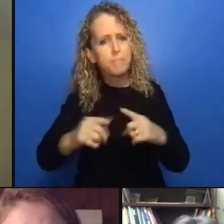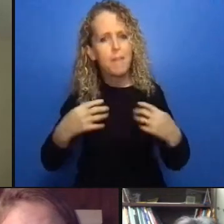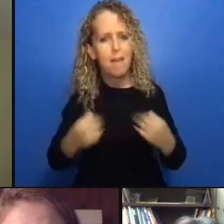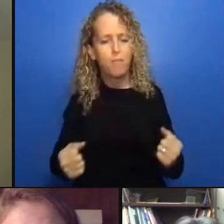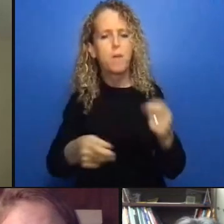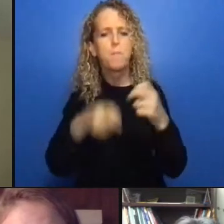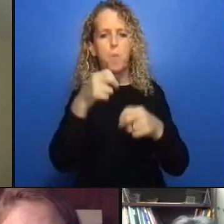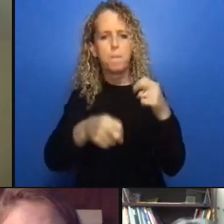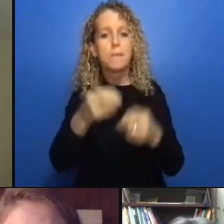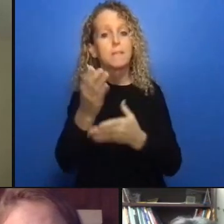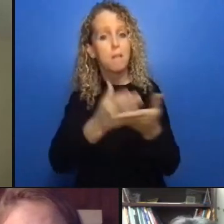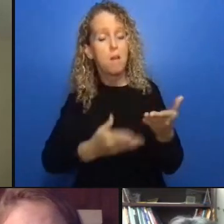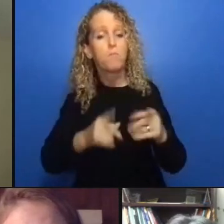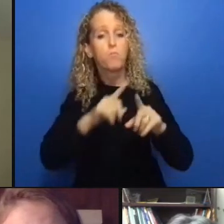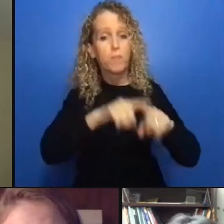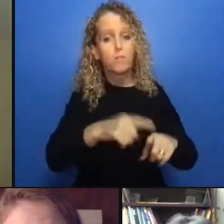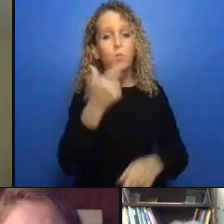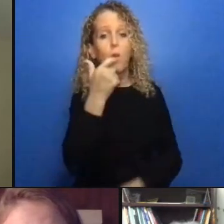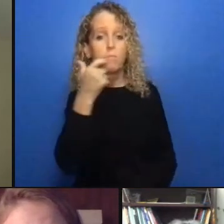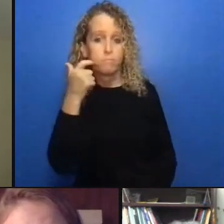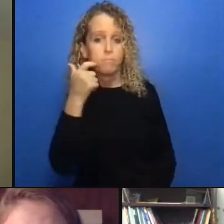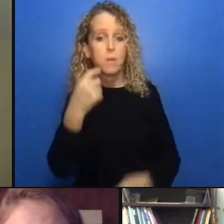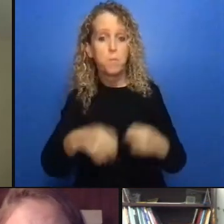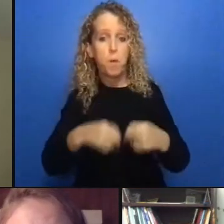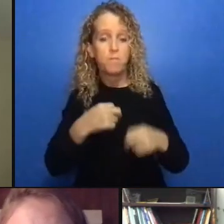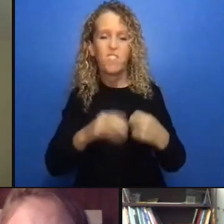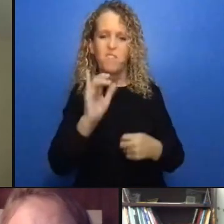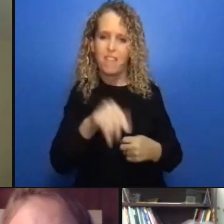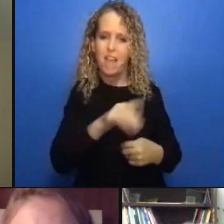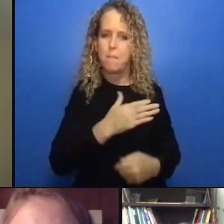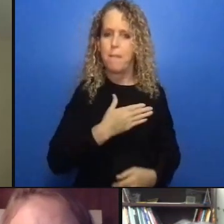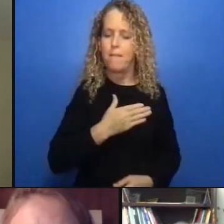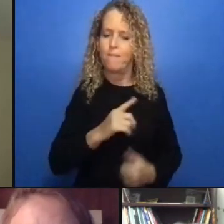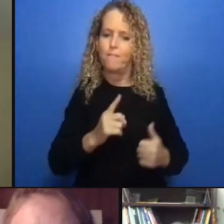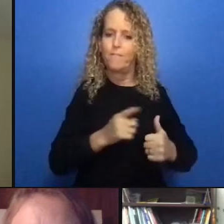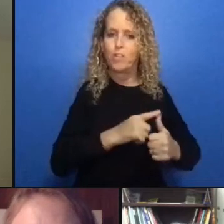using simple language or including translation to multiple languages this should not be rocket